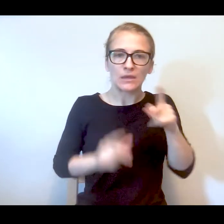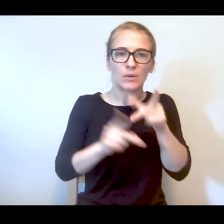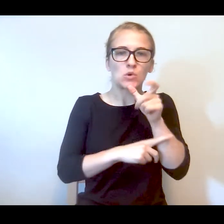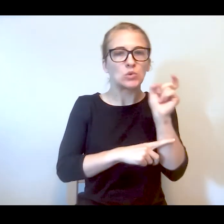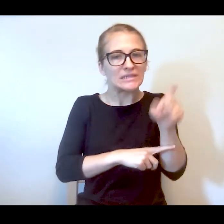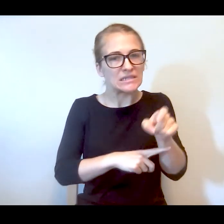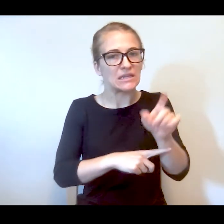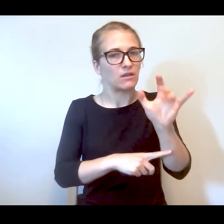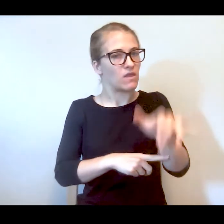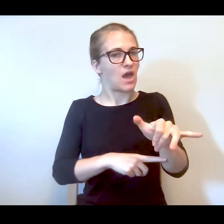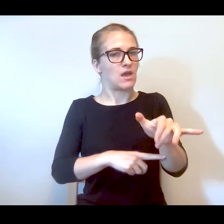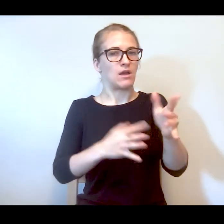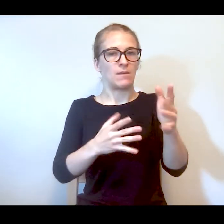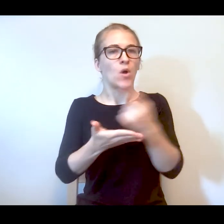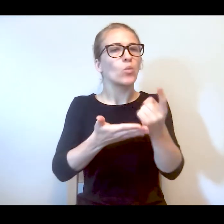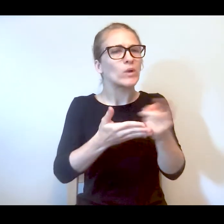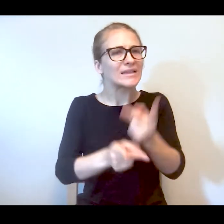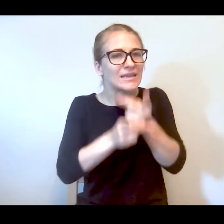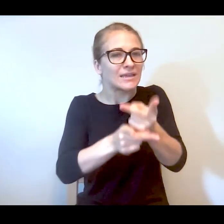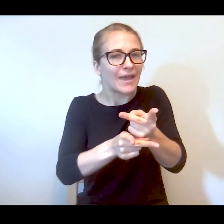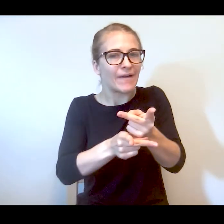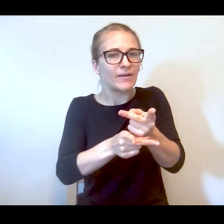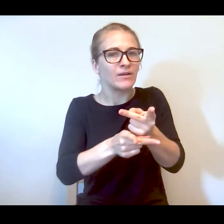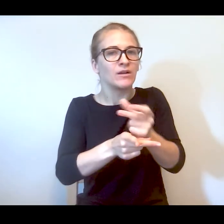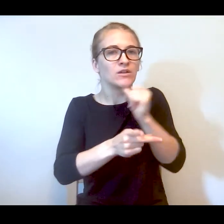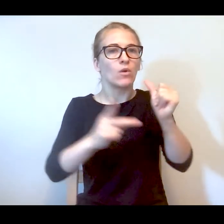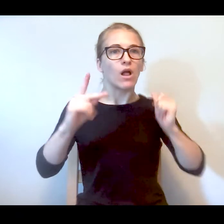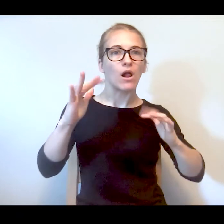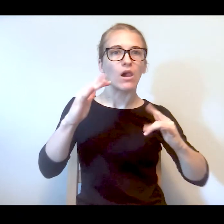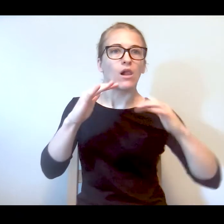need that weekly care so they don't assume the level of a crisis, right?